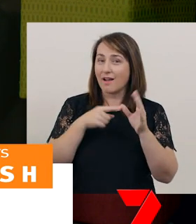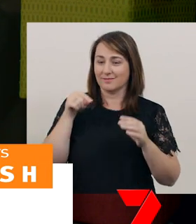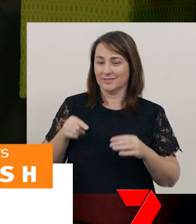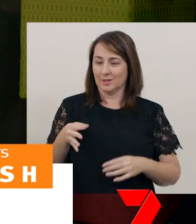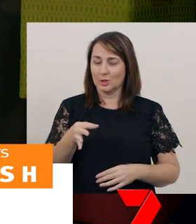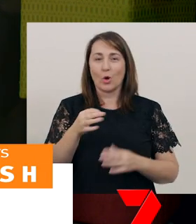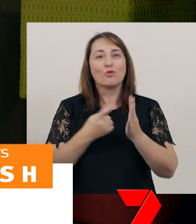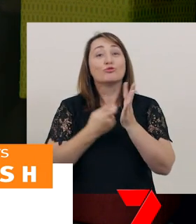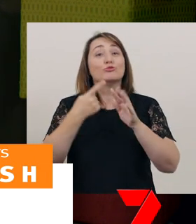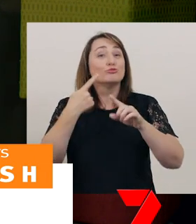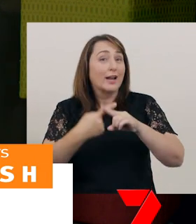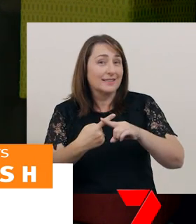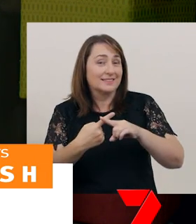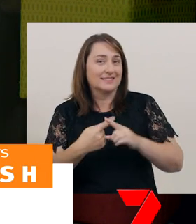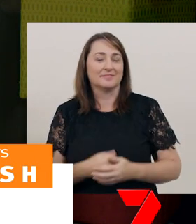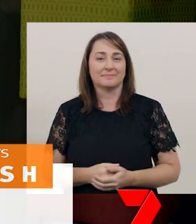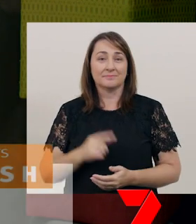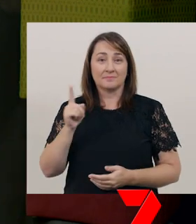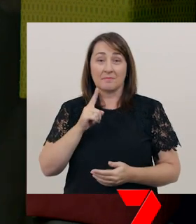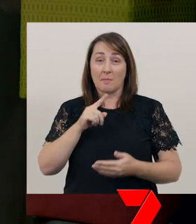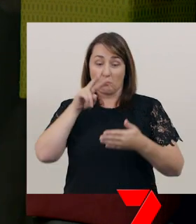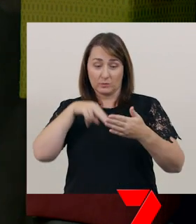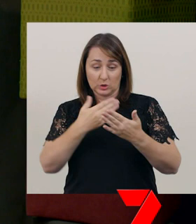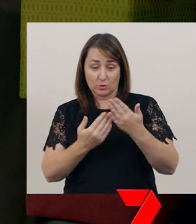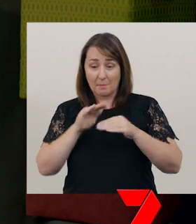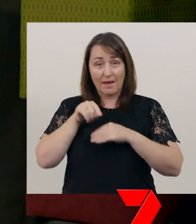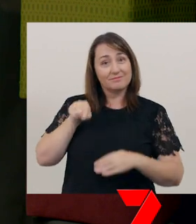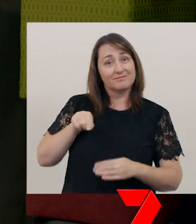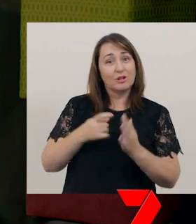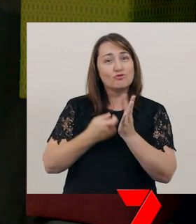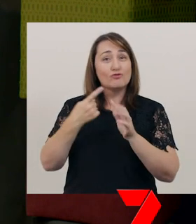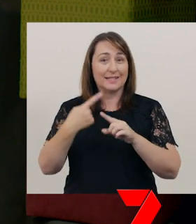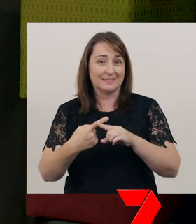Today, we’re going to read a story about Rex.